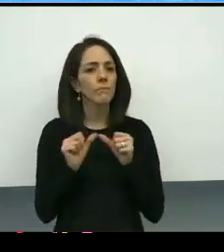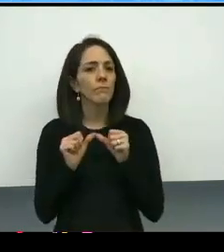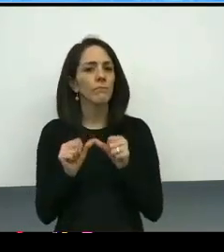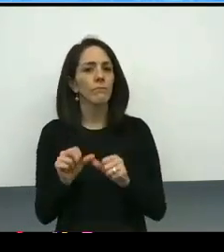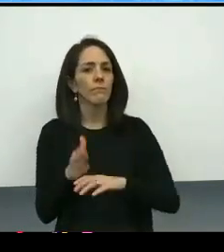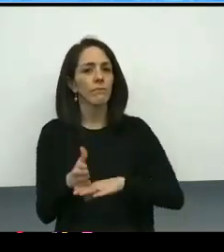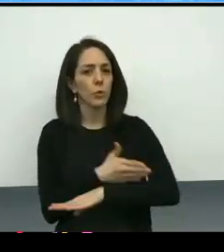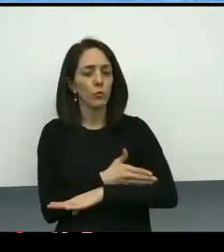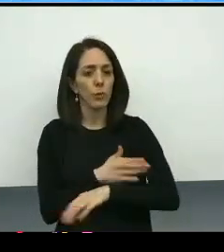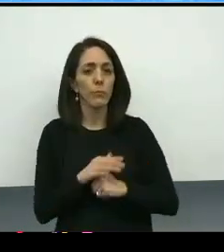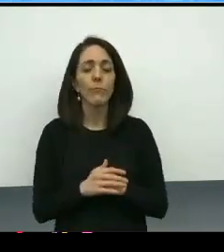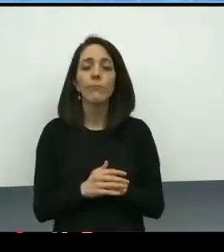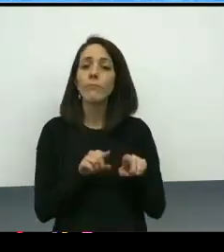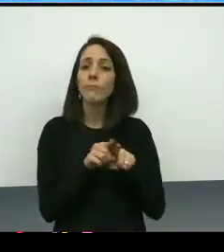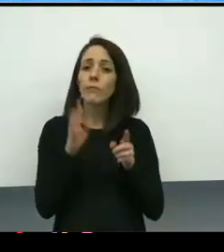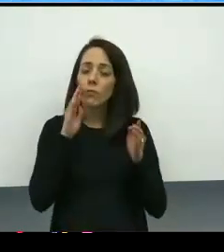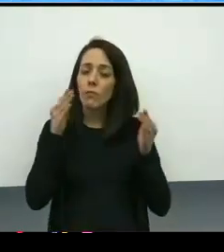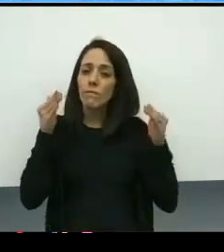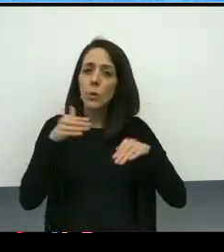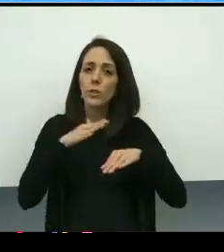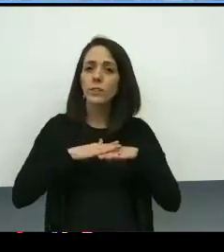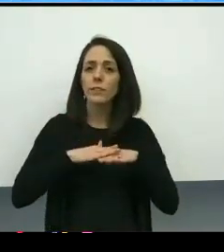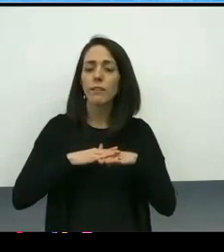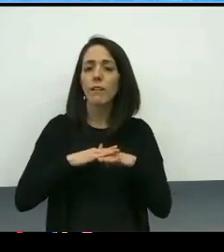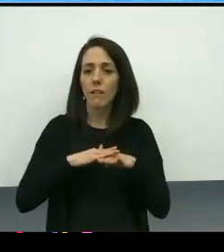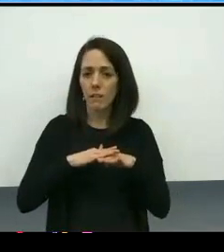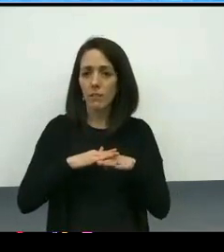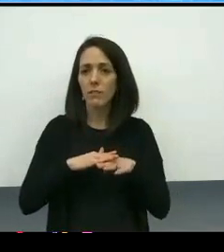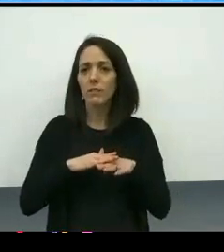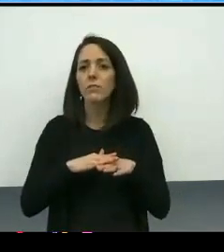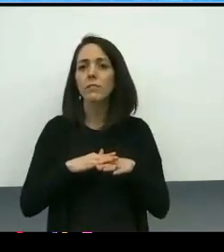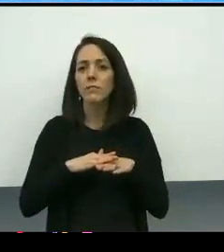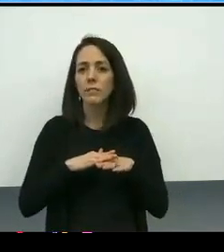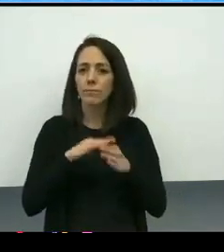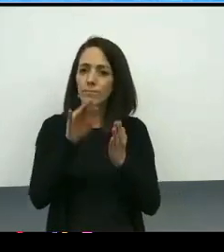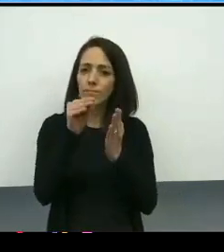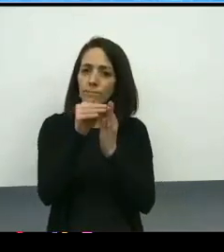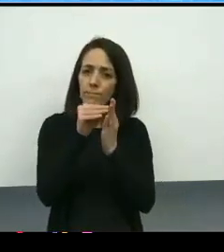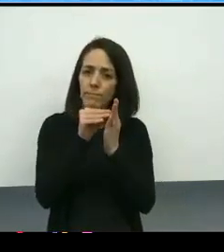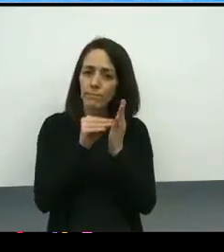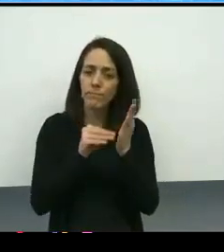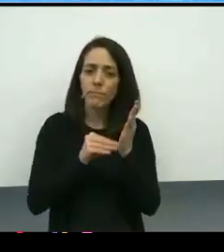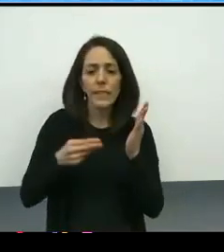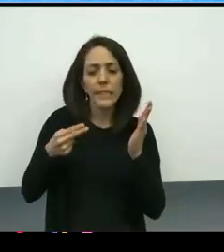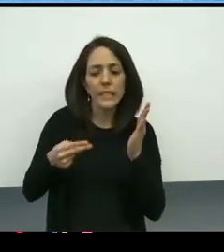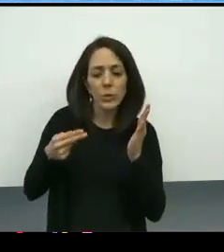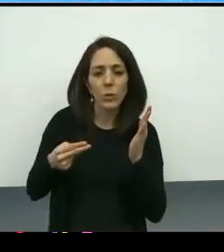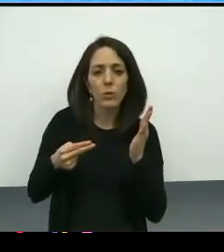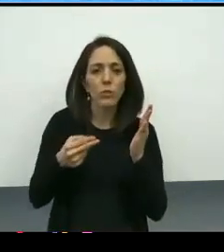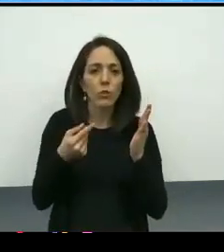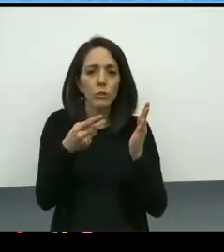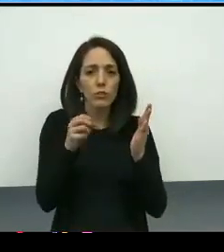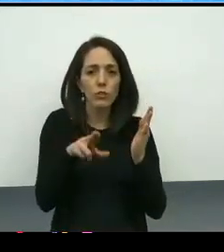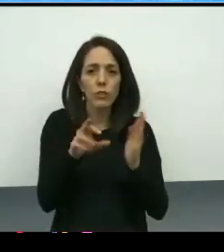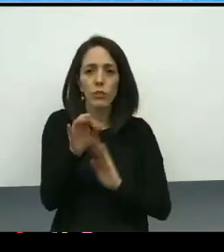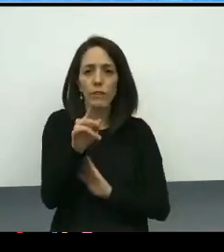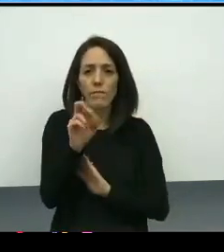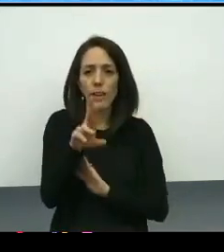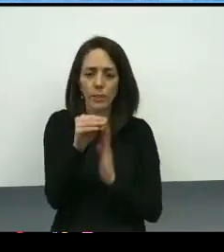We are also focusing on accounting for cultural, historical, and gender factors. So as each work stream comes forward